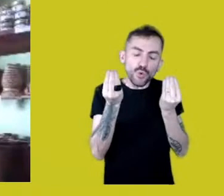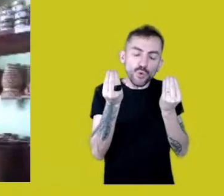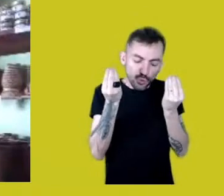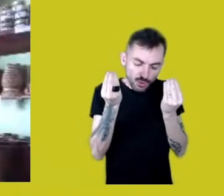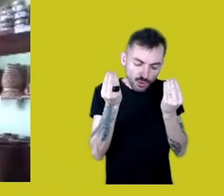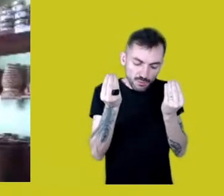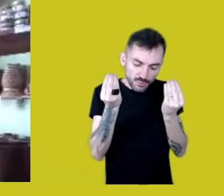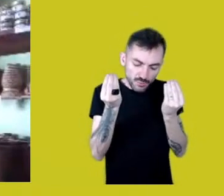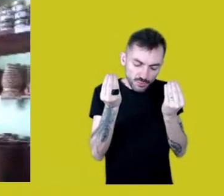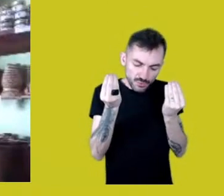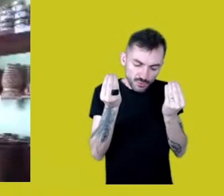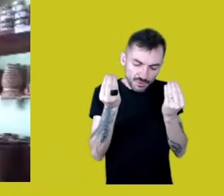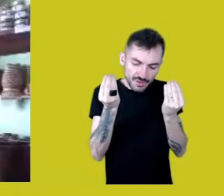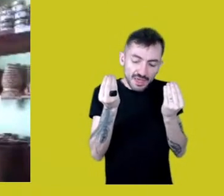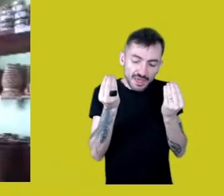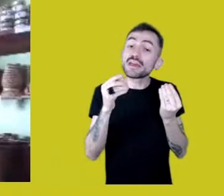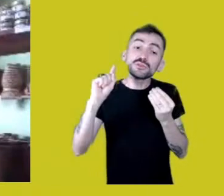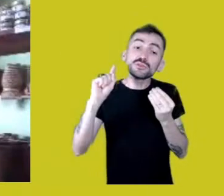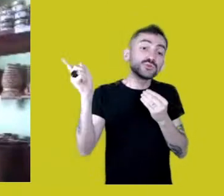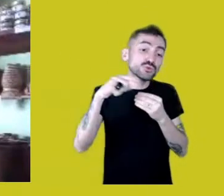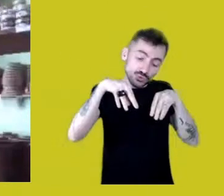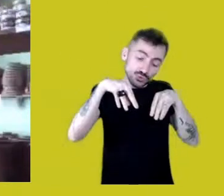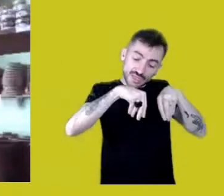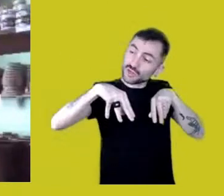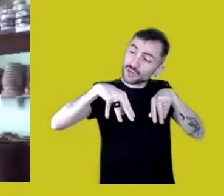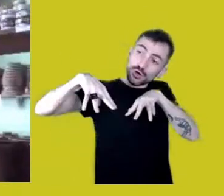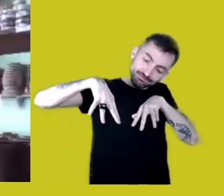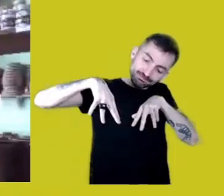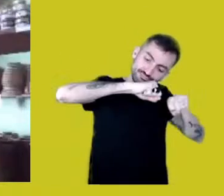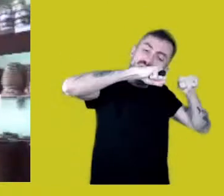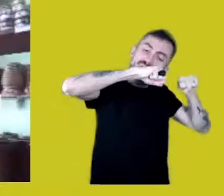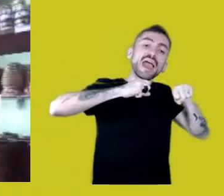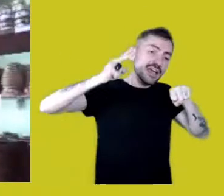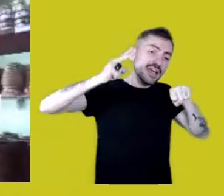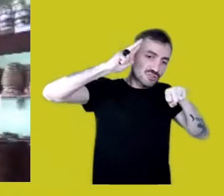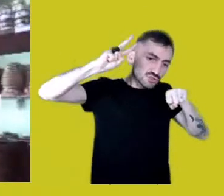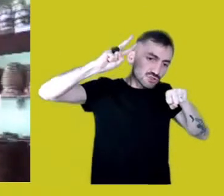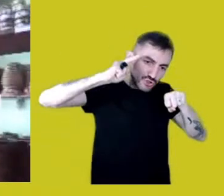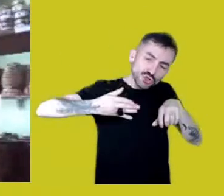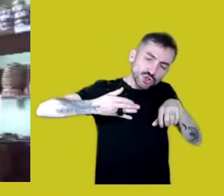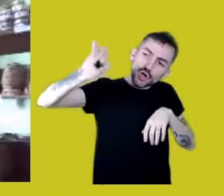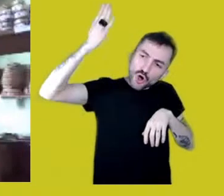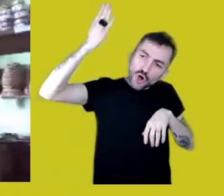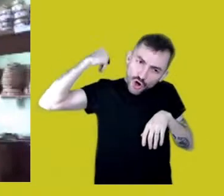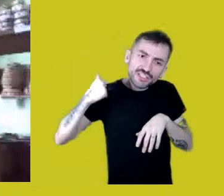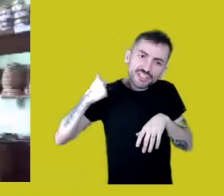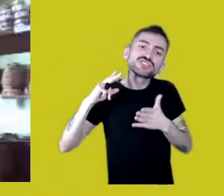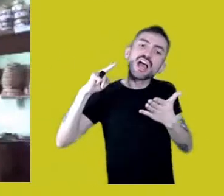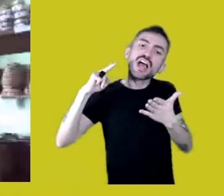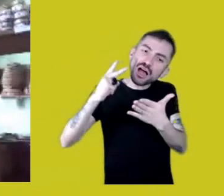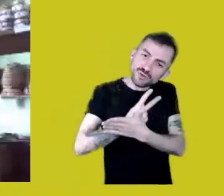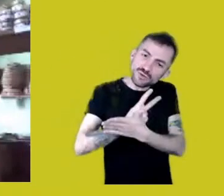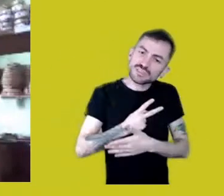through the appropriation of territory, and it is historical, it’s been happening for 15, 20 years.